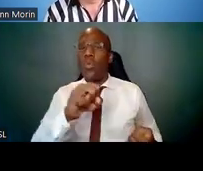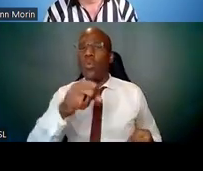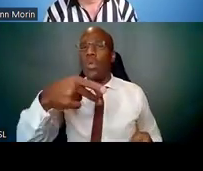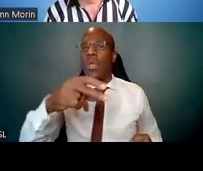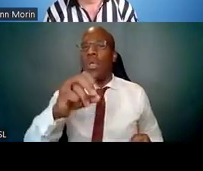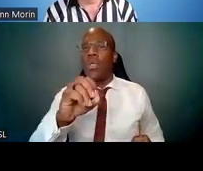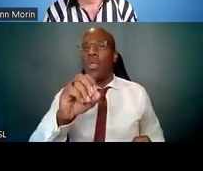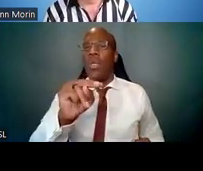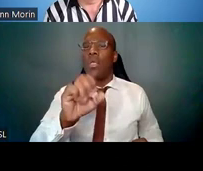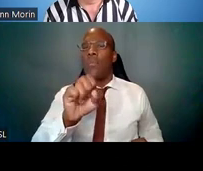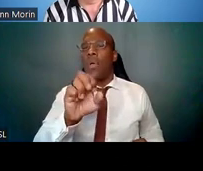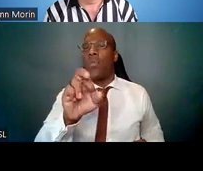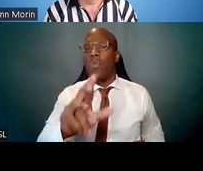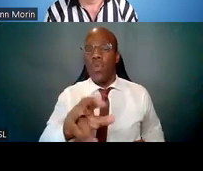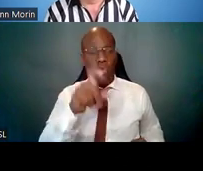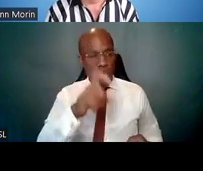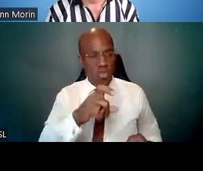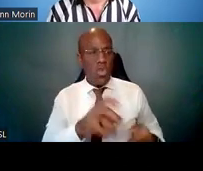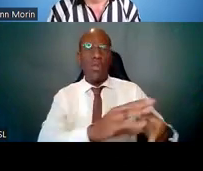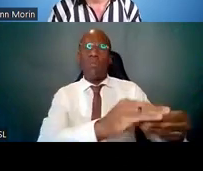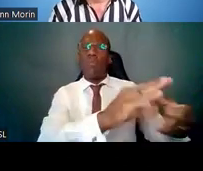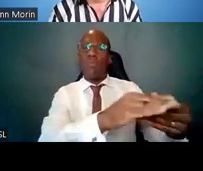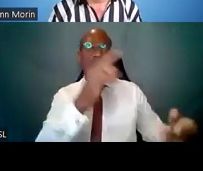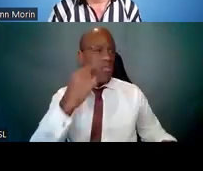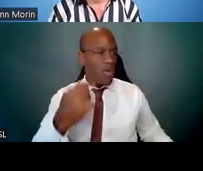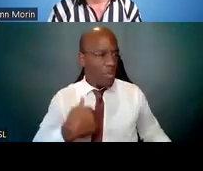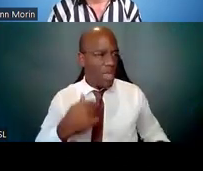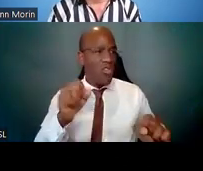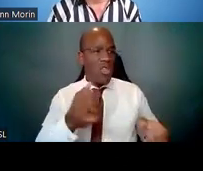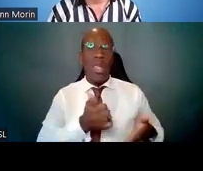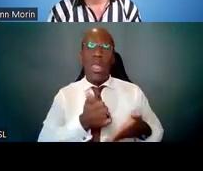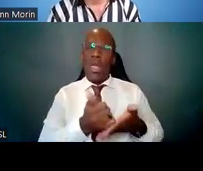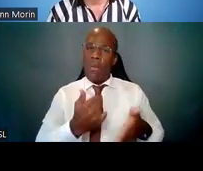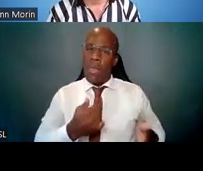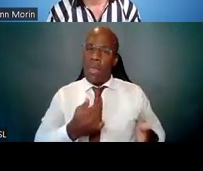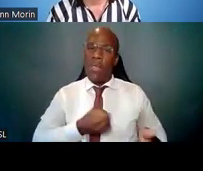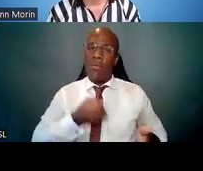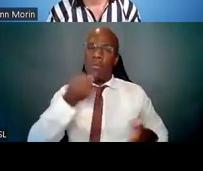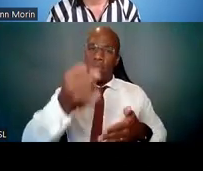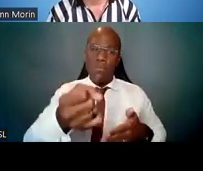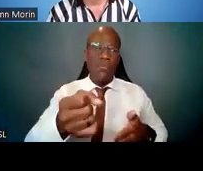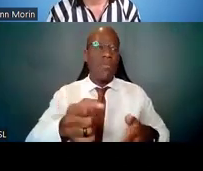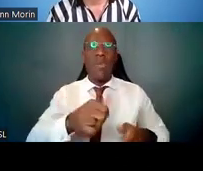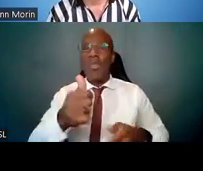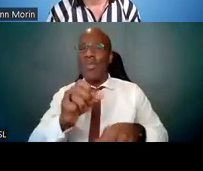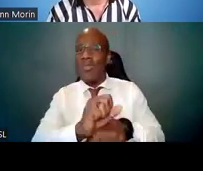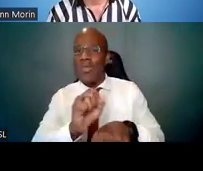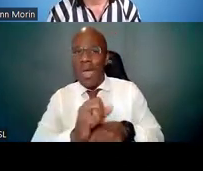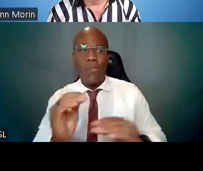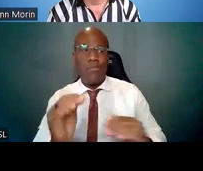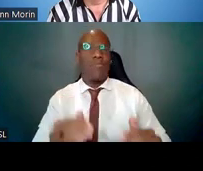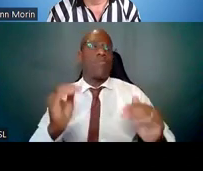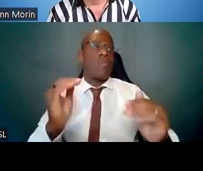for them on their behalf. They can do this; however it's going to be your own individual work,